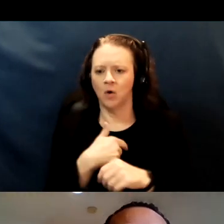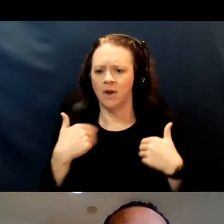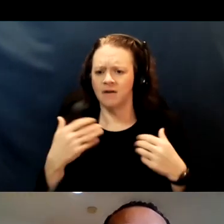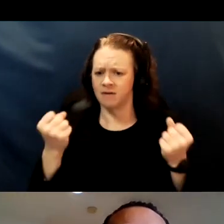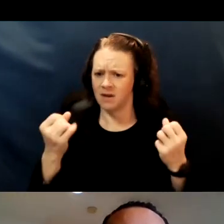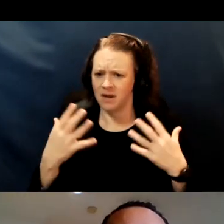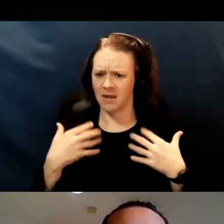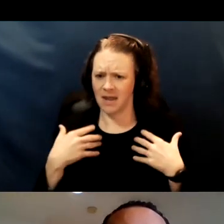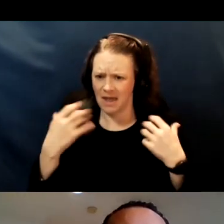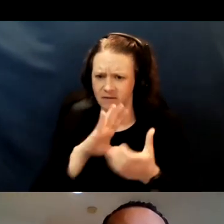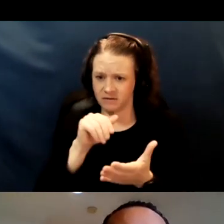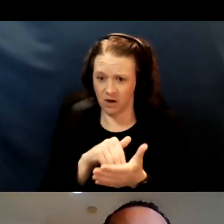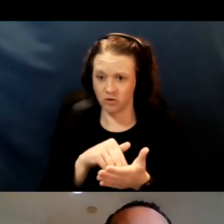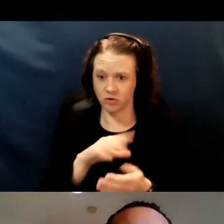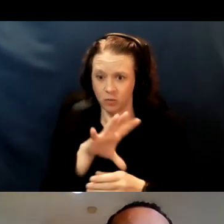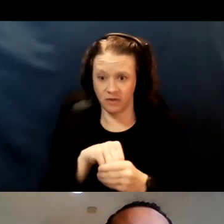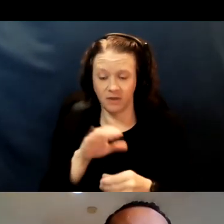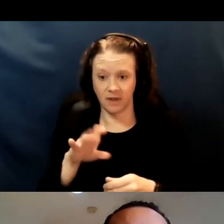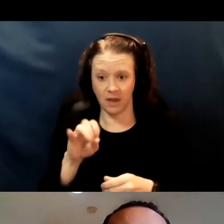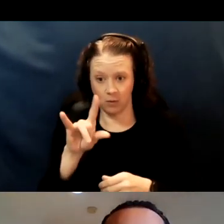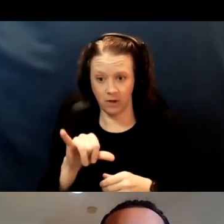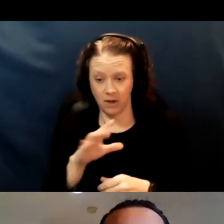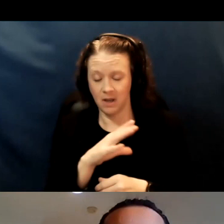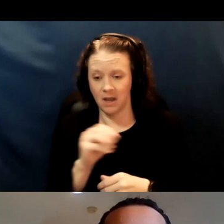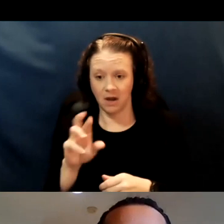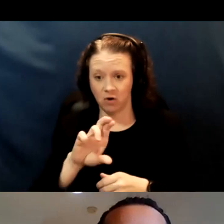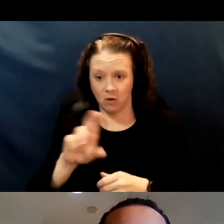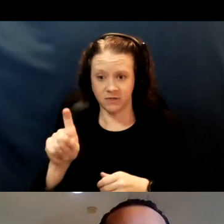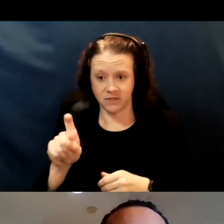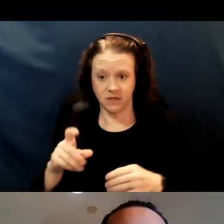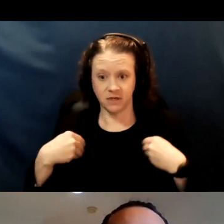as well as pharmacies that have opened up to vaccinations.